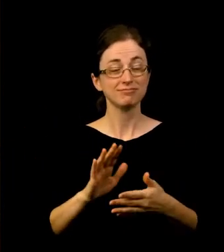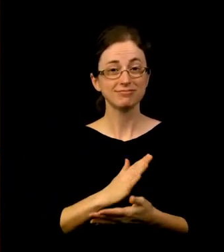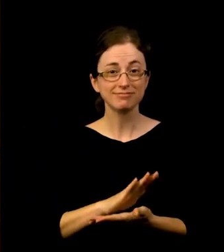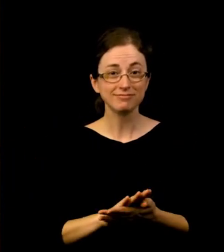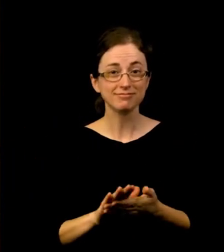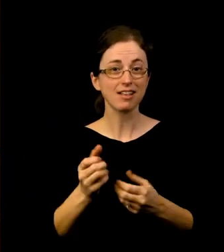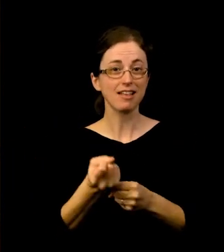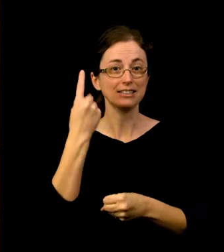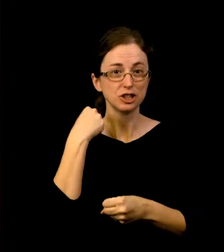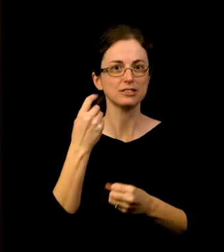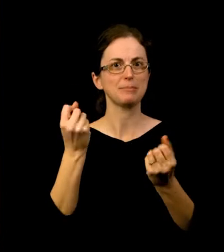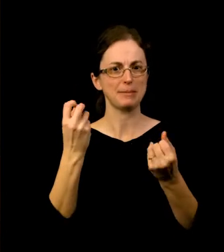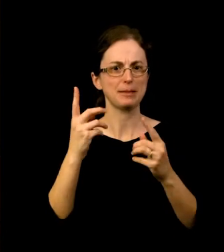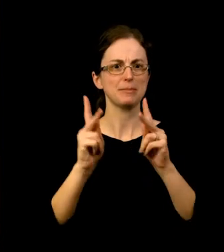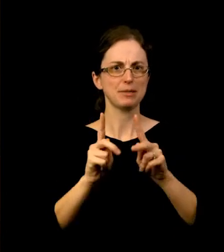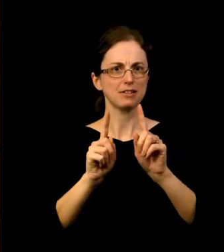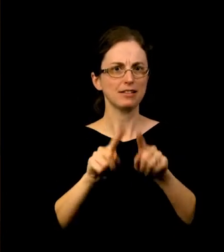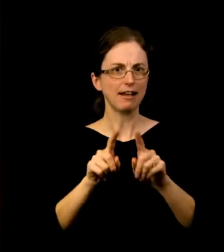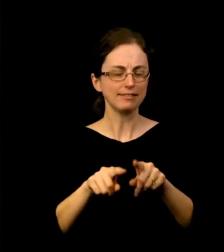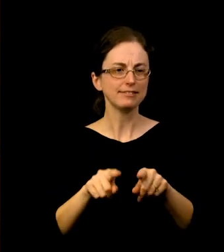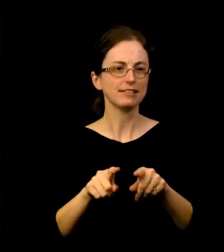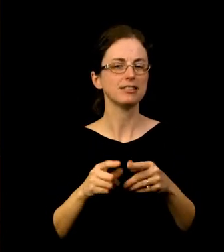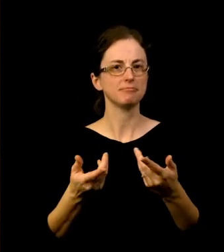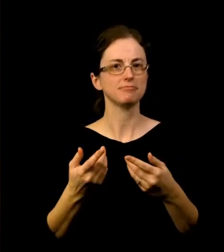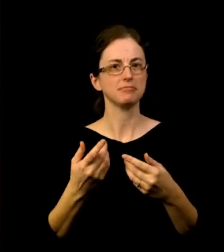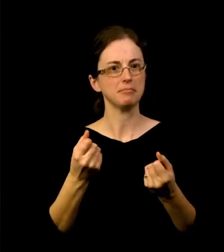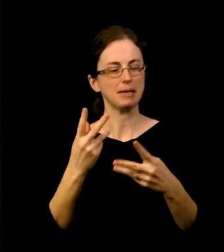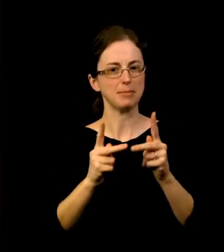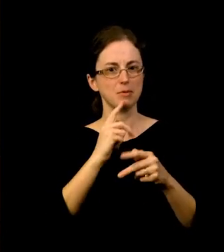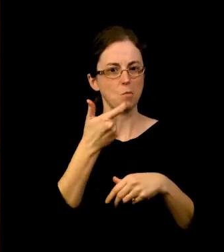who watched the video afterwards, so this change just might stick around!